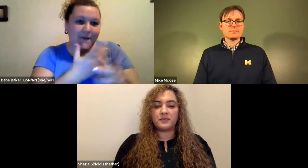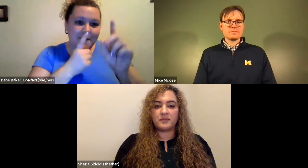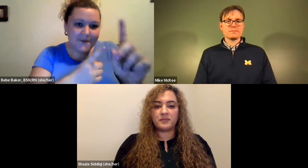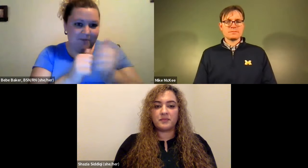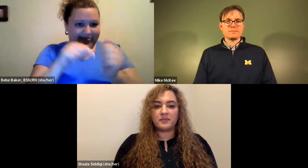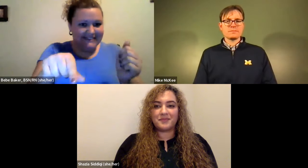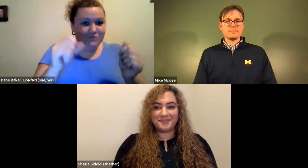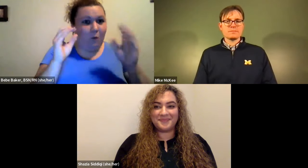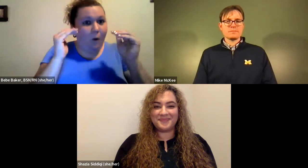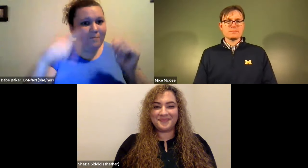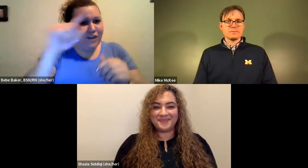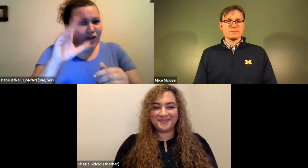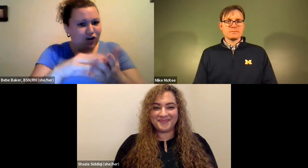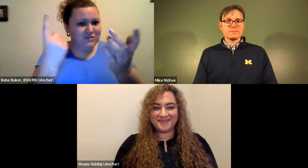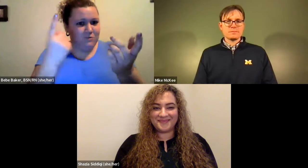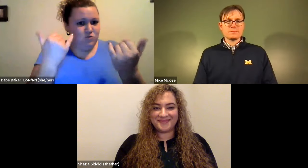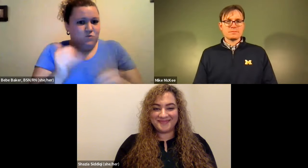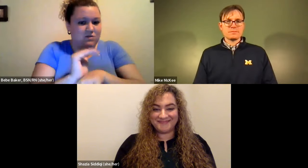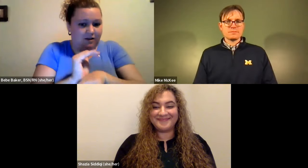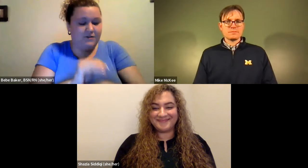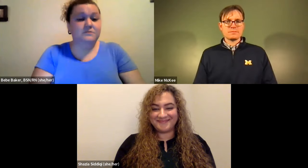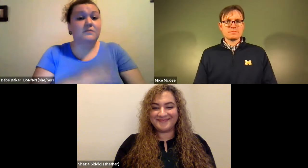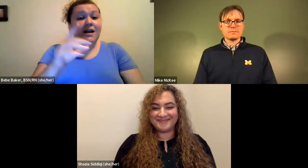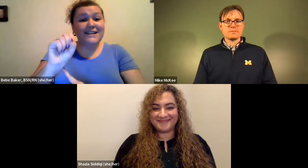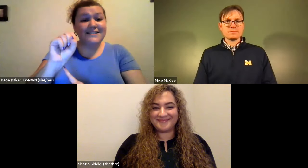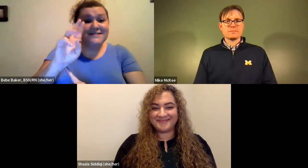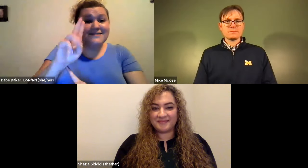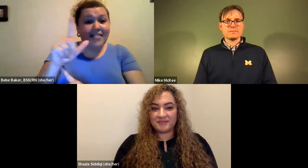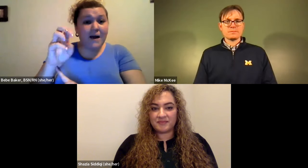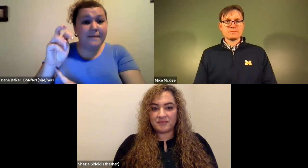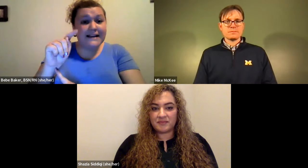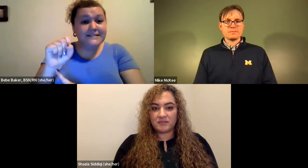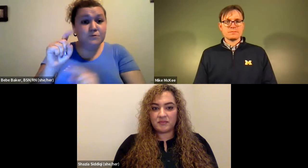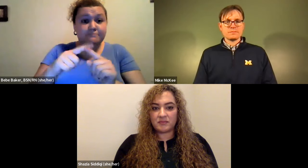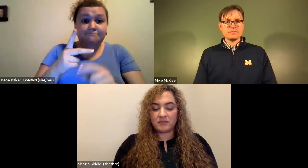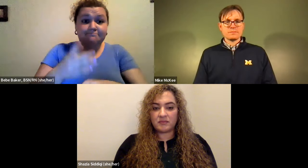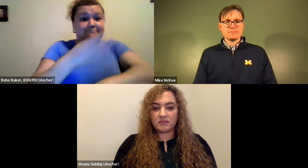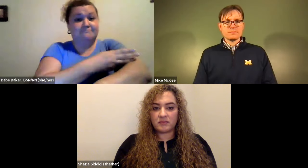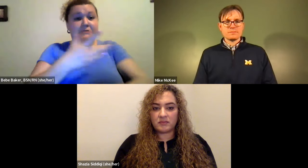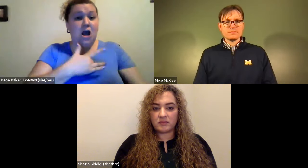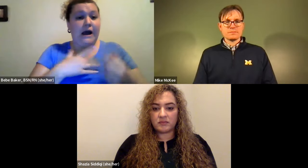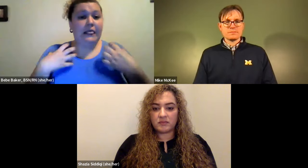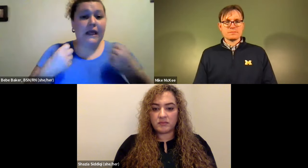Cristine Saunders: So that there's less issues so that's our goal with these health talks, and we hope that's what we've done tonight so.